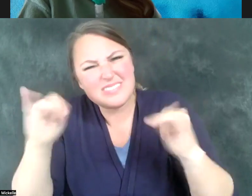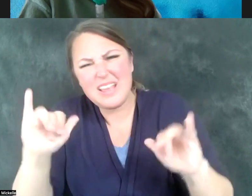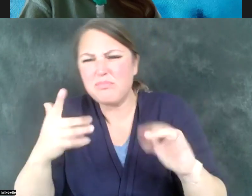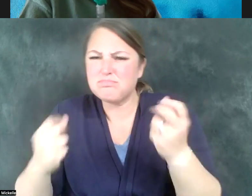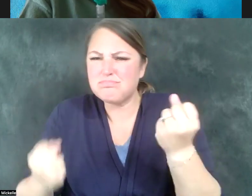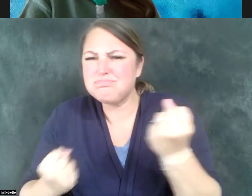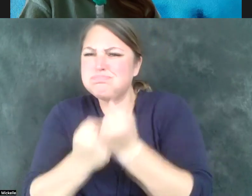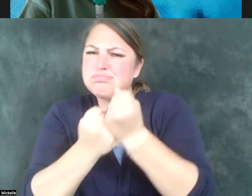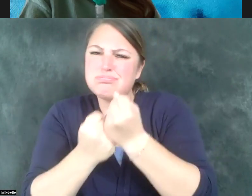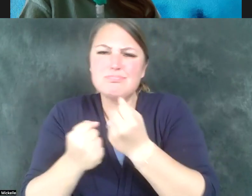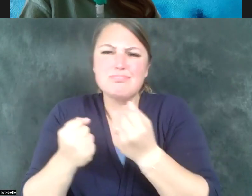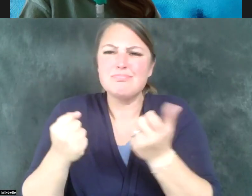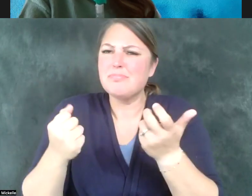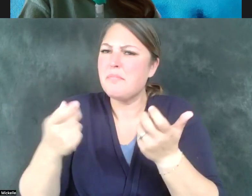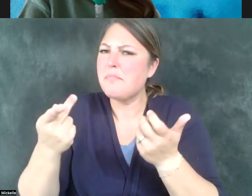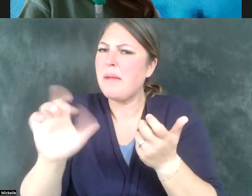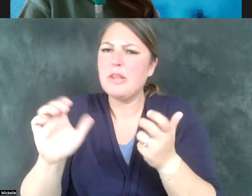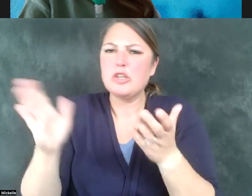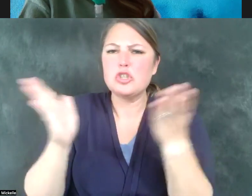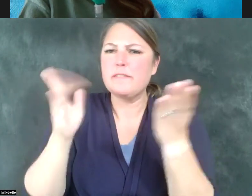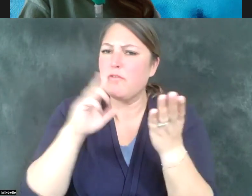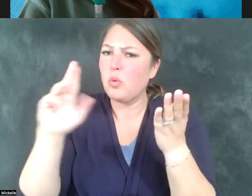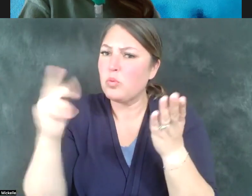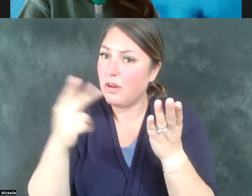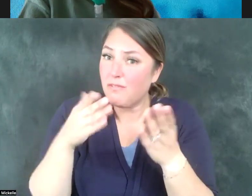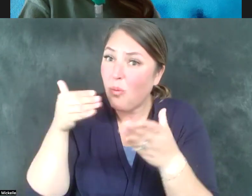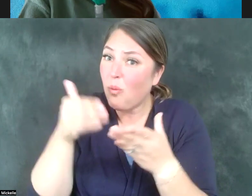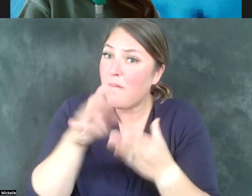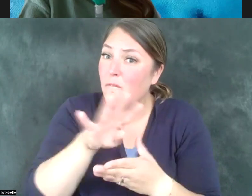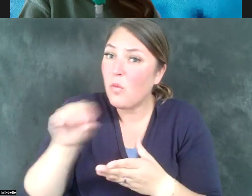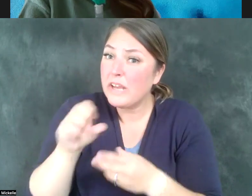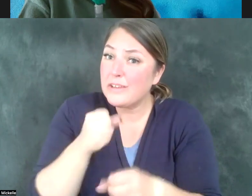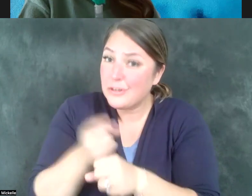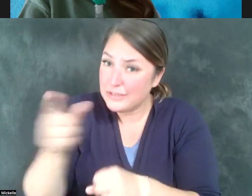servant for Utah. And for close to 40 years, he worked. Sadly, Steve's no